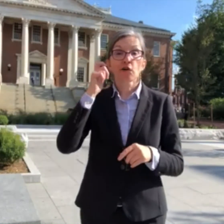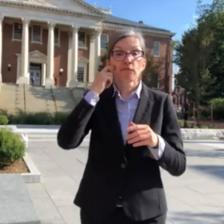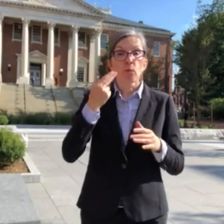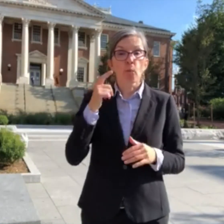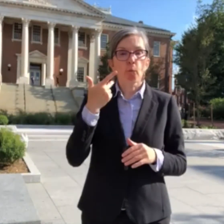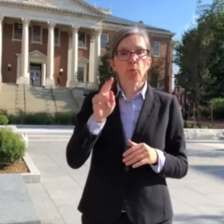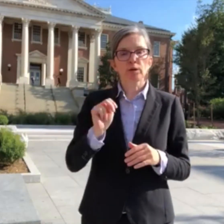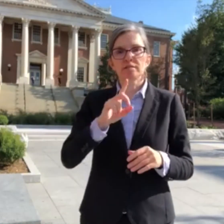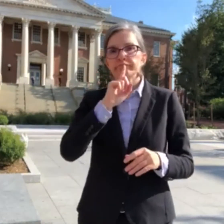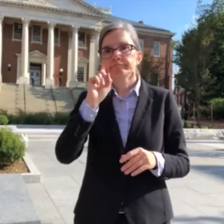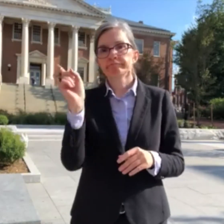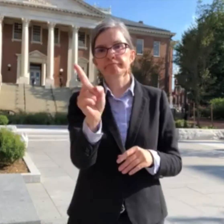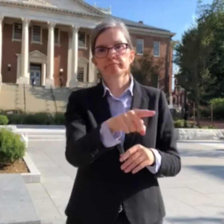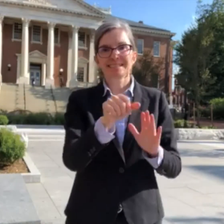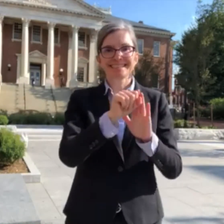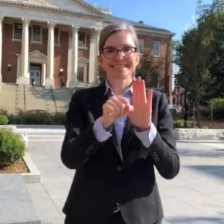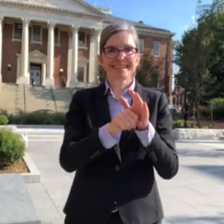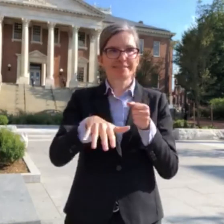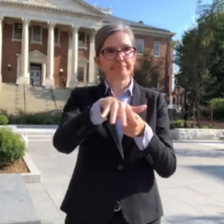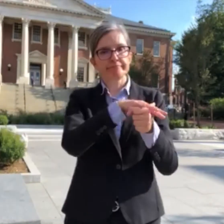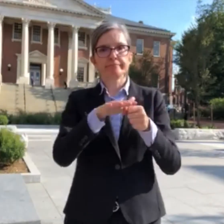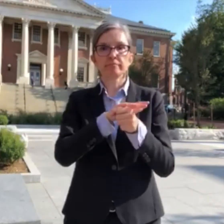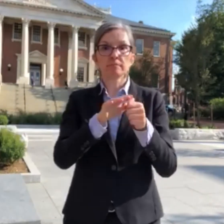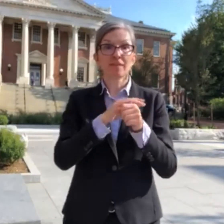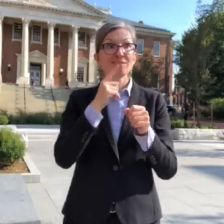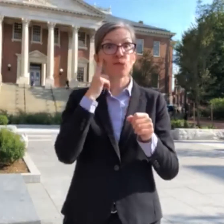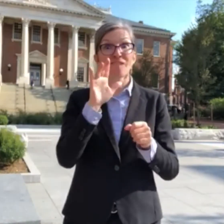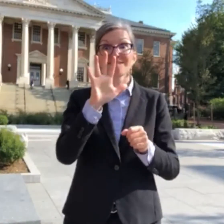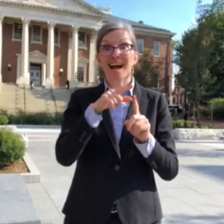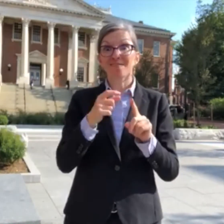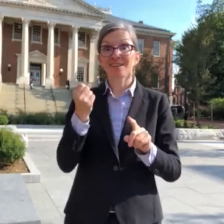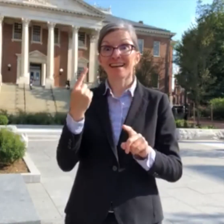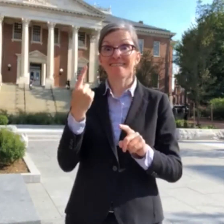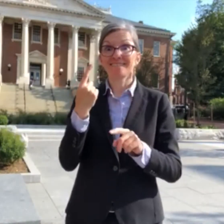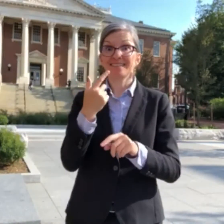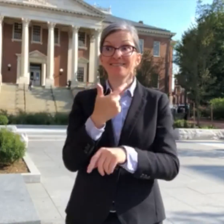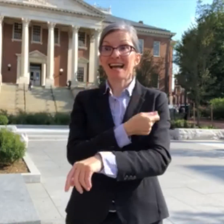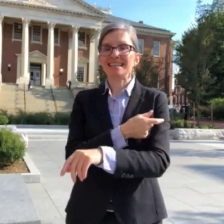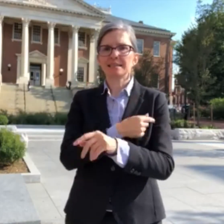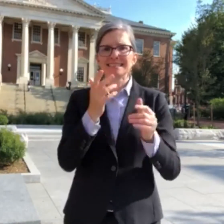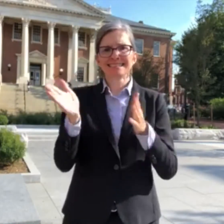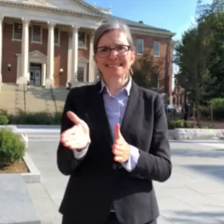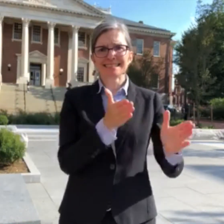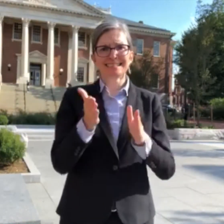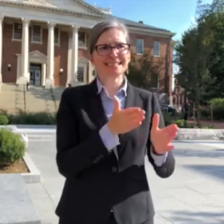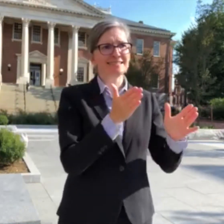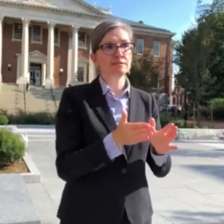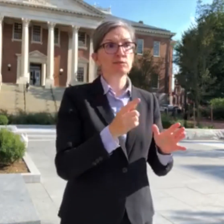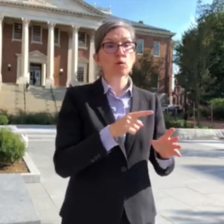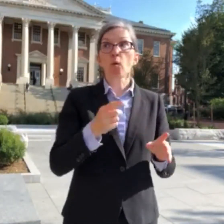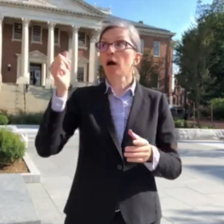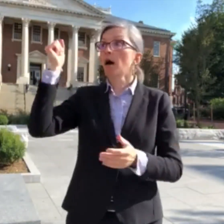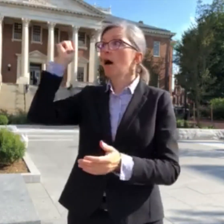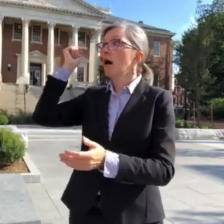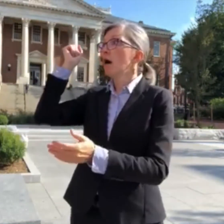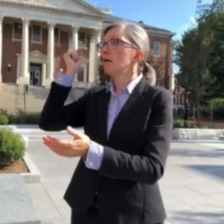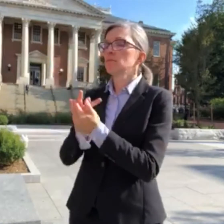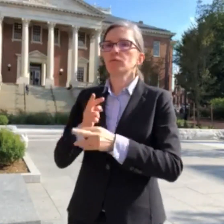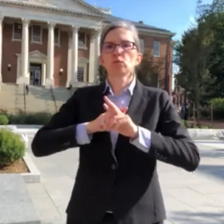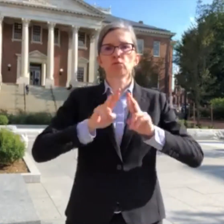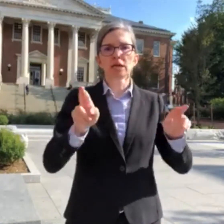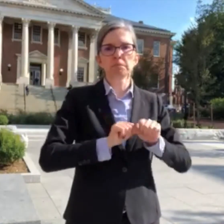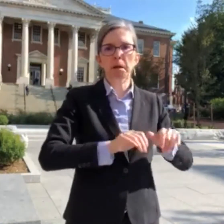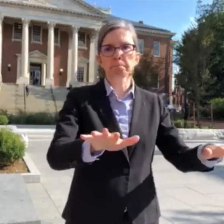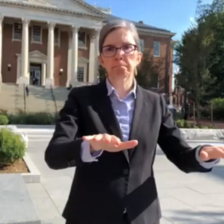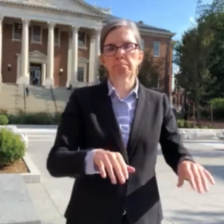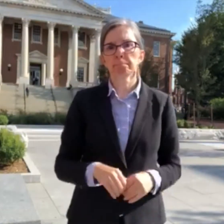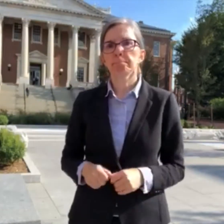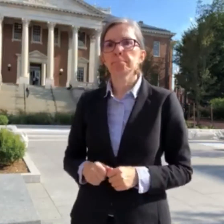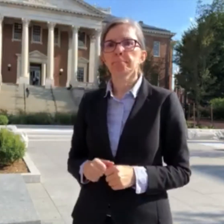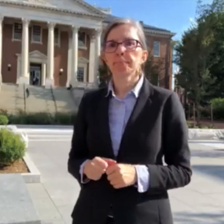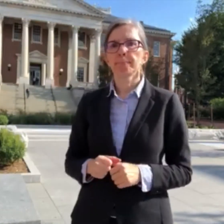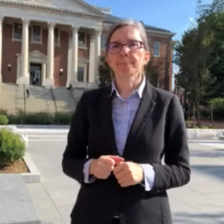Governor directed state health officials to focus on operation plans to vaccine children as soon as possible